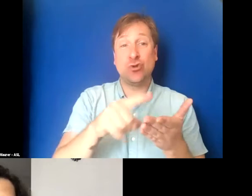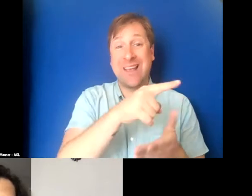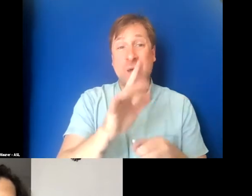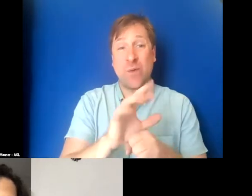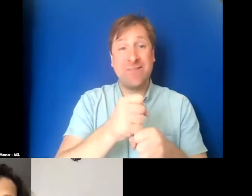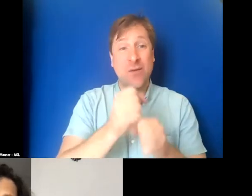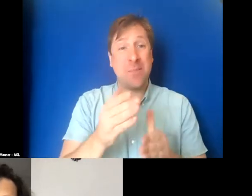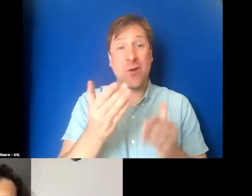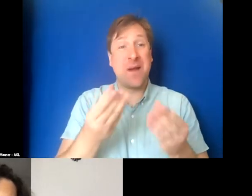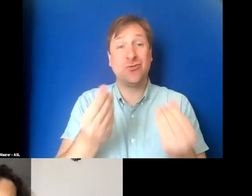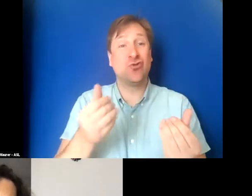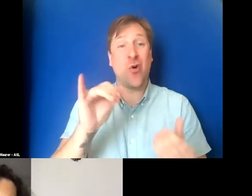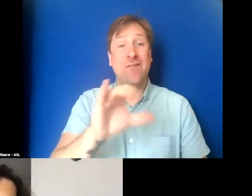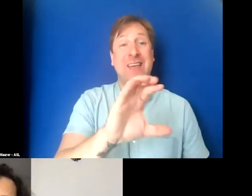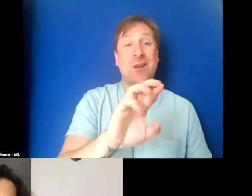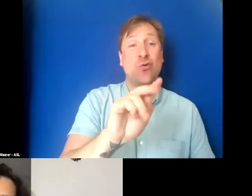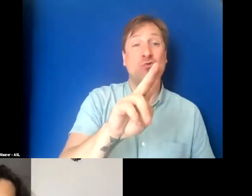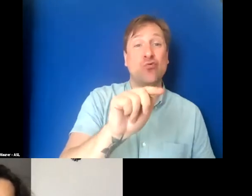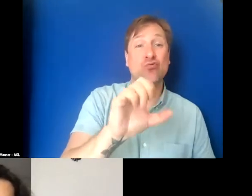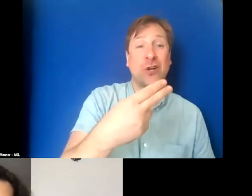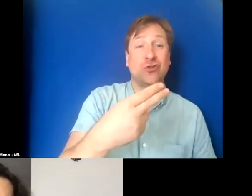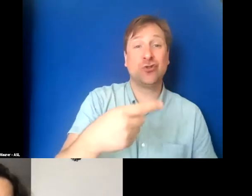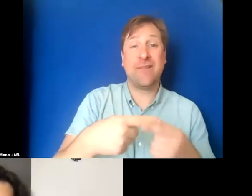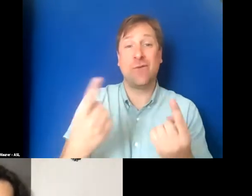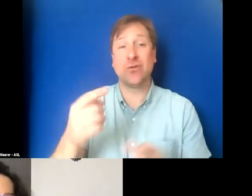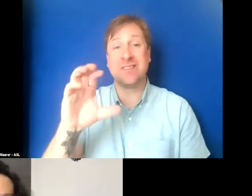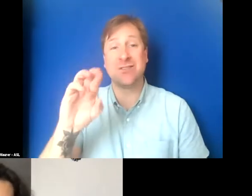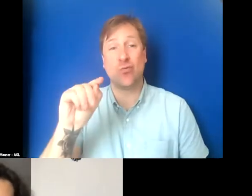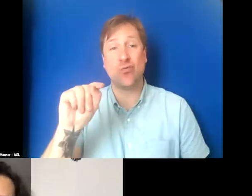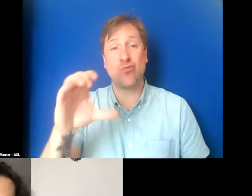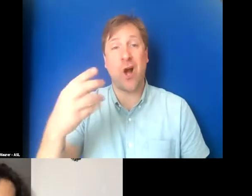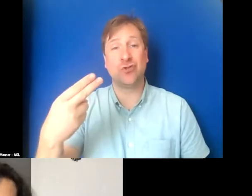have solved the crutch versus crotch issue. So, wonderful.